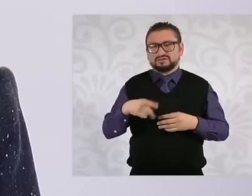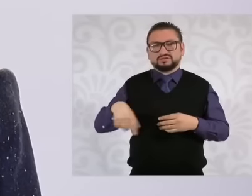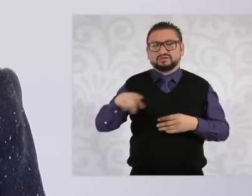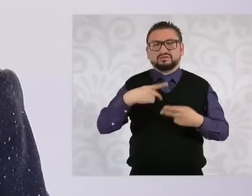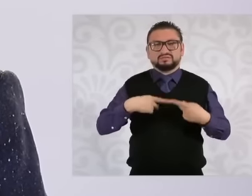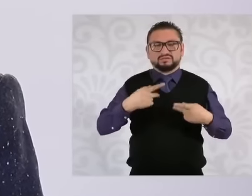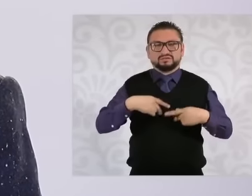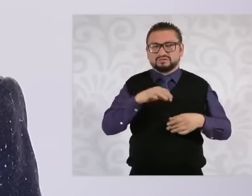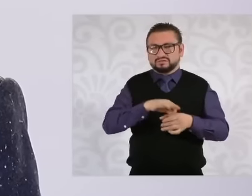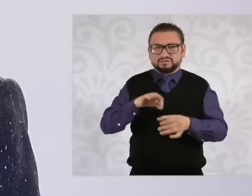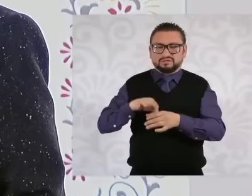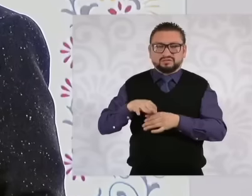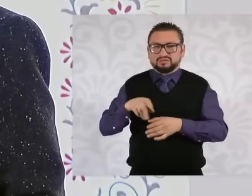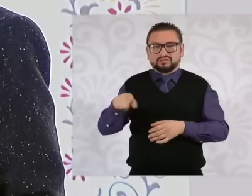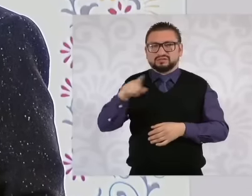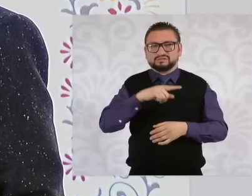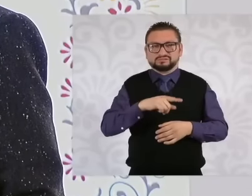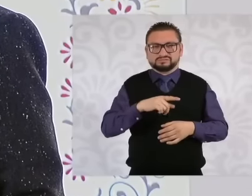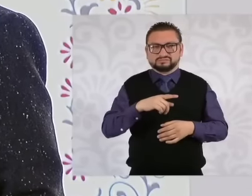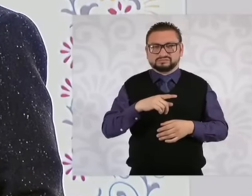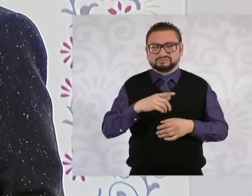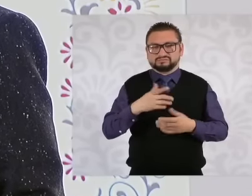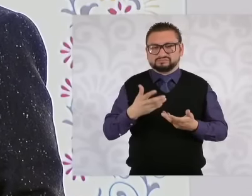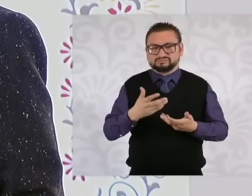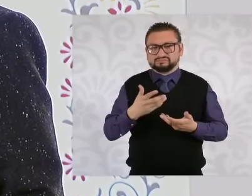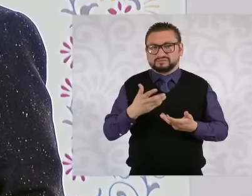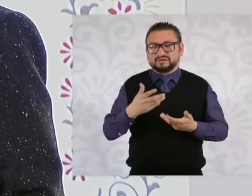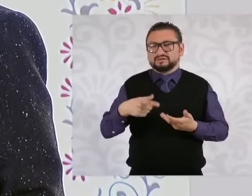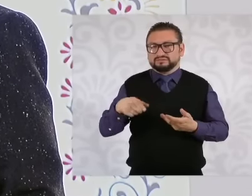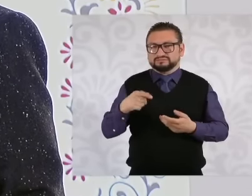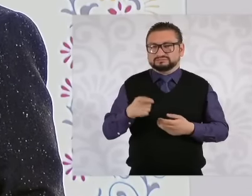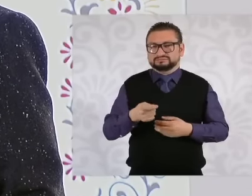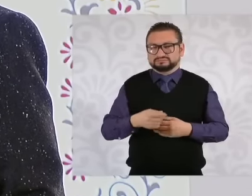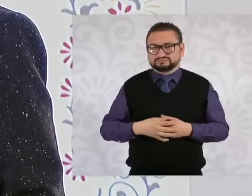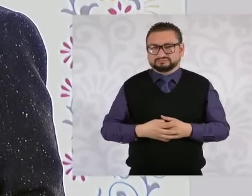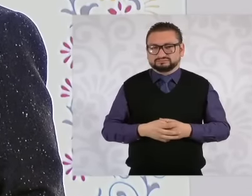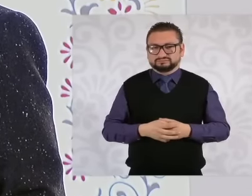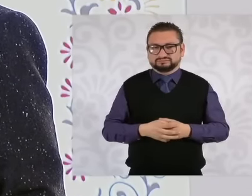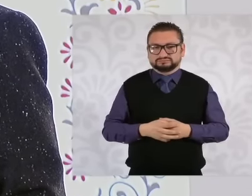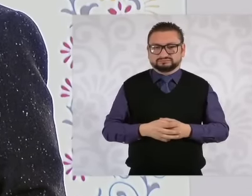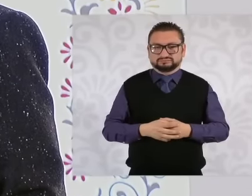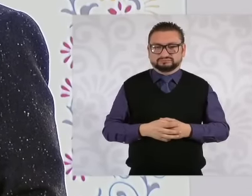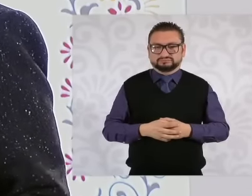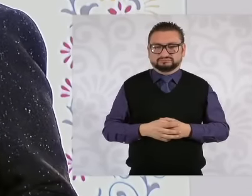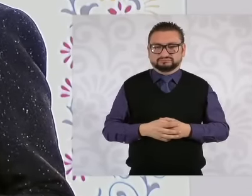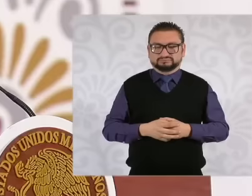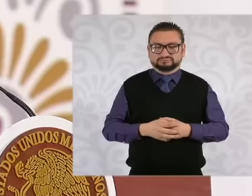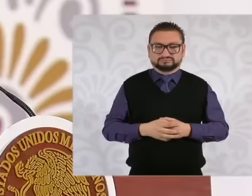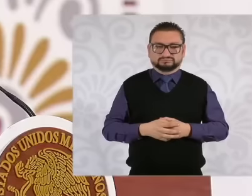Mexico decided is